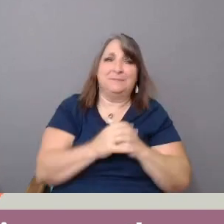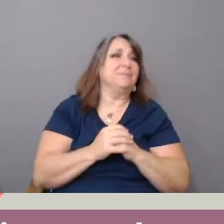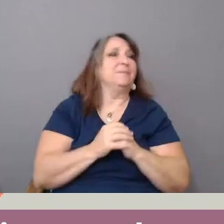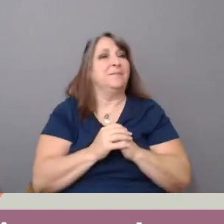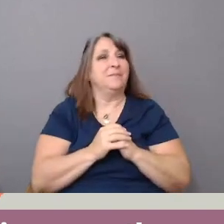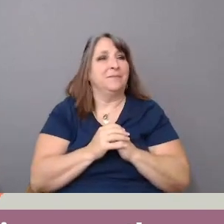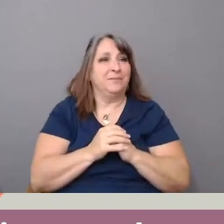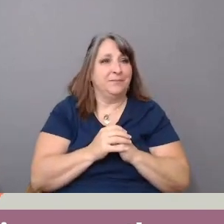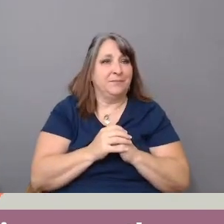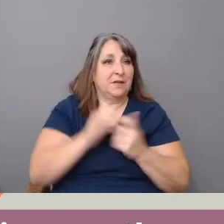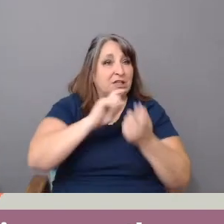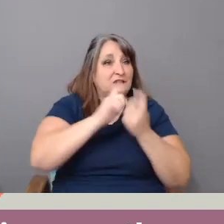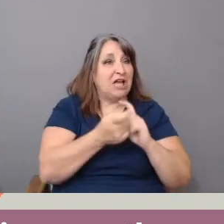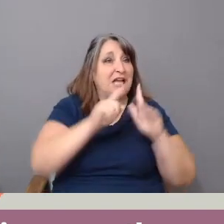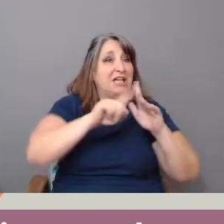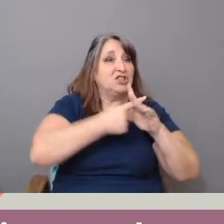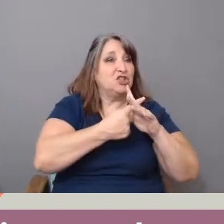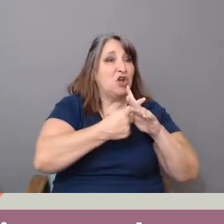Change starts from the top.